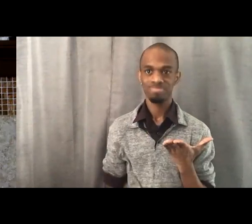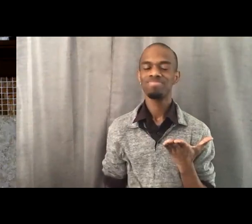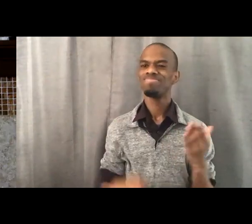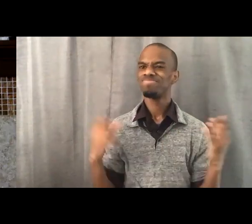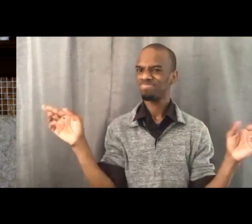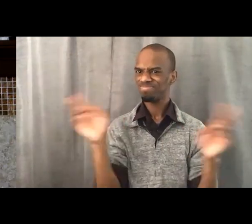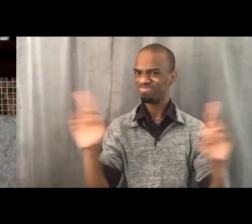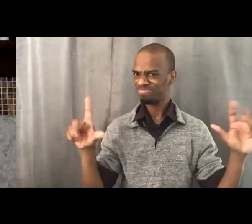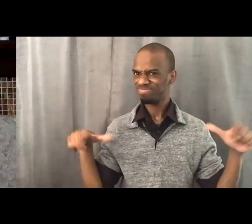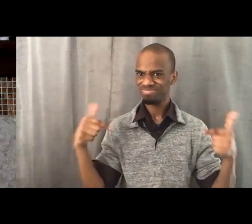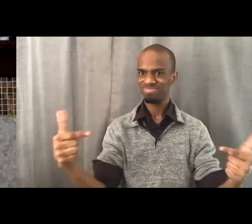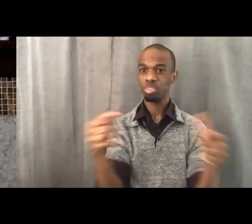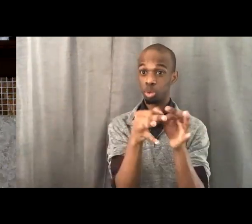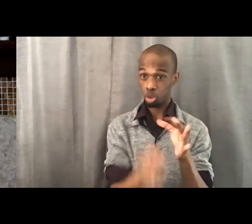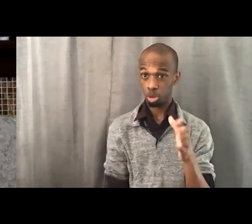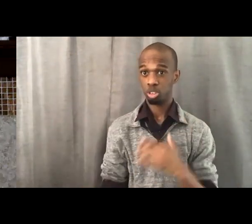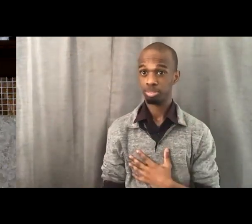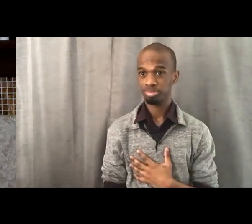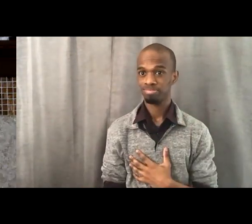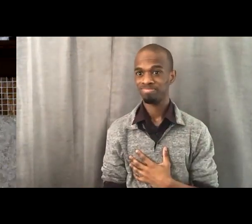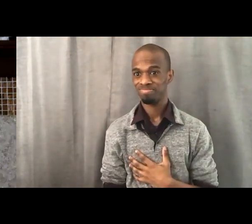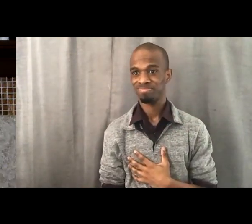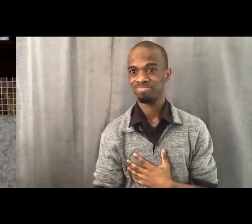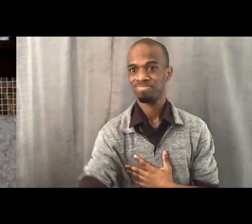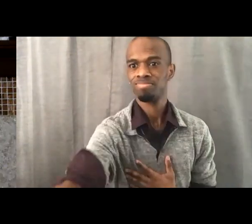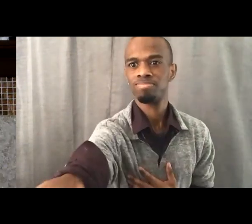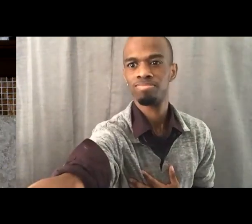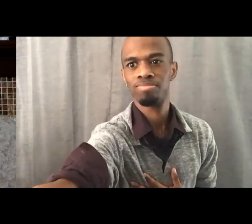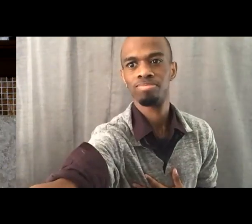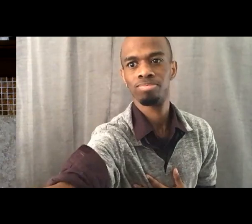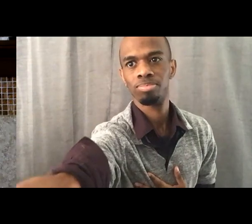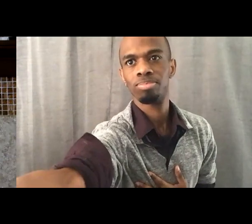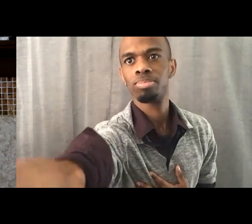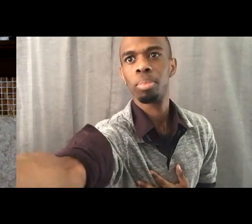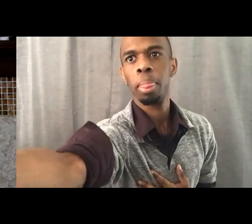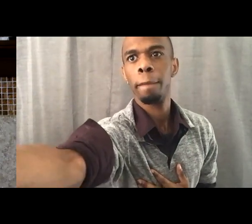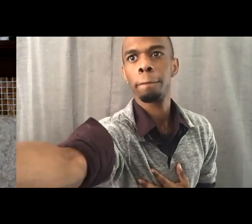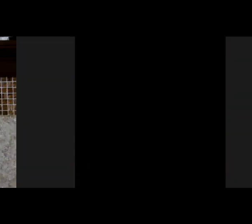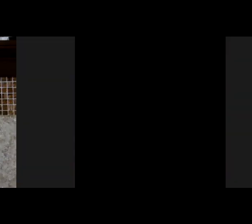is the way in which we struggle. The way in which we struggle for Black Power and Black Lives.